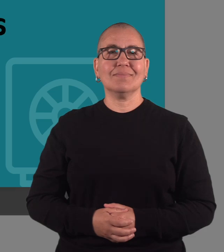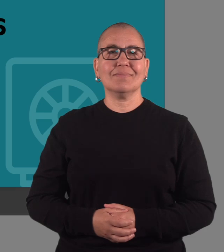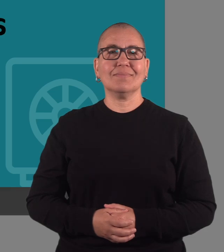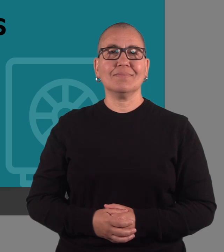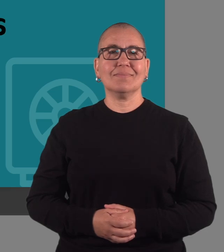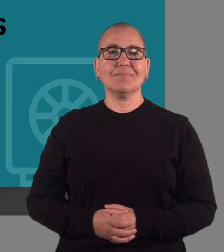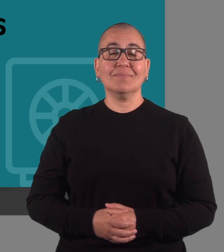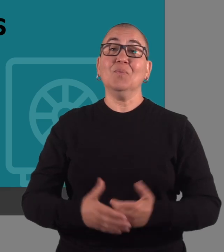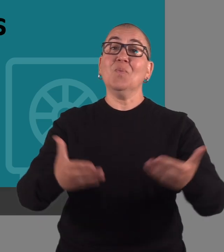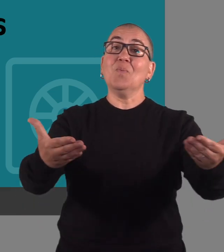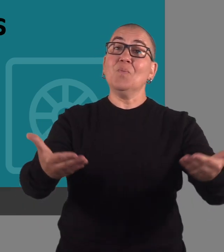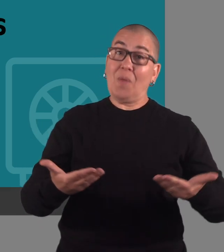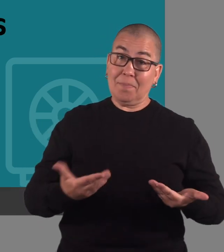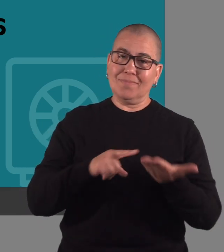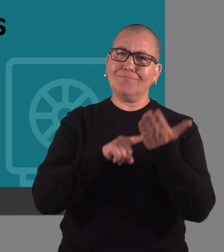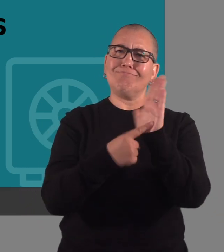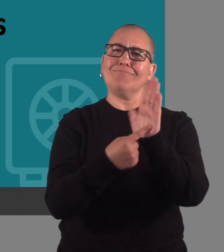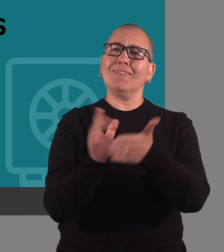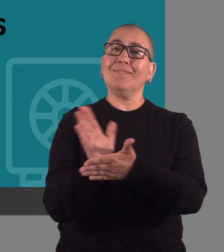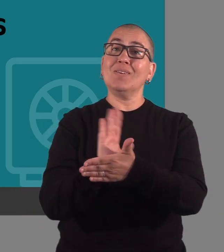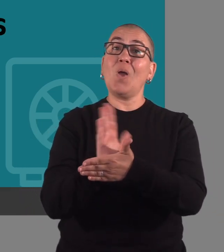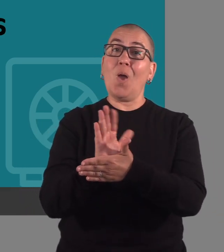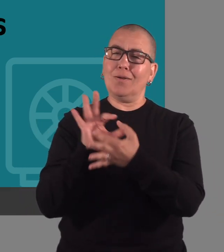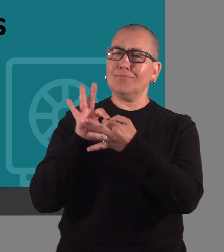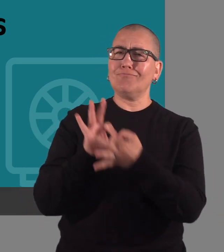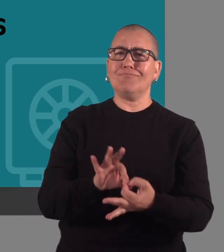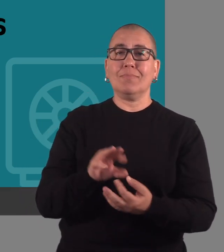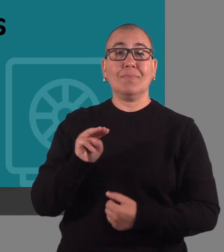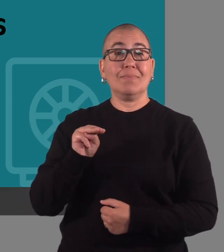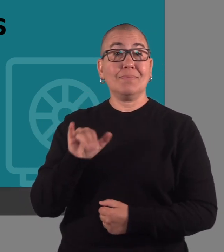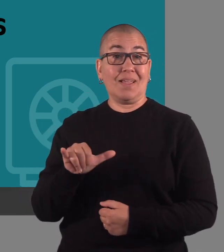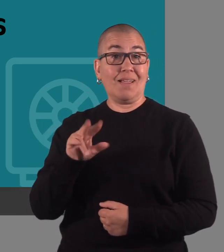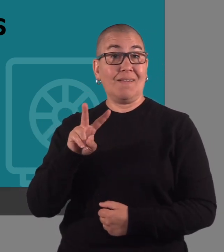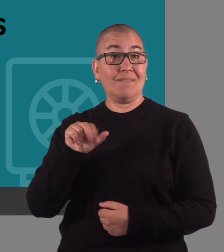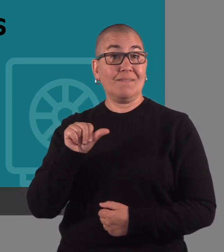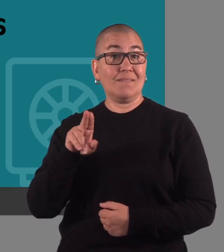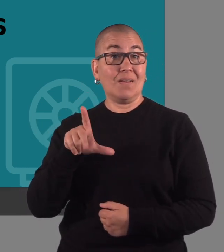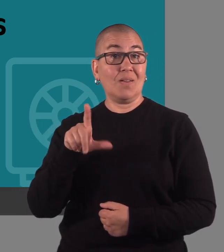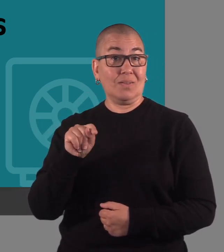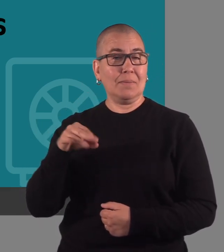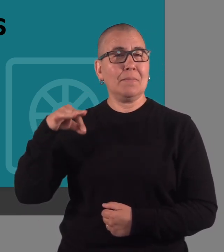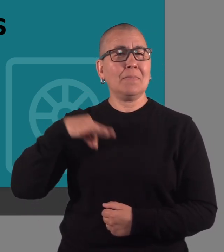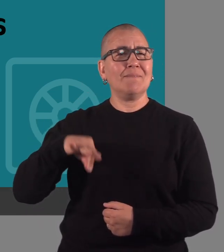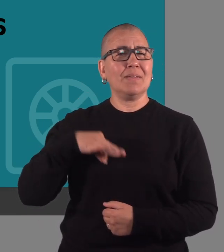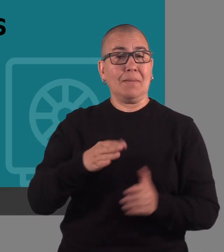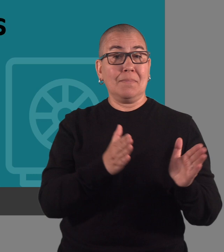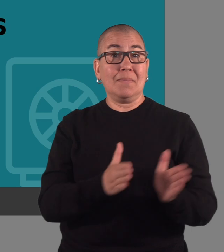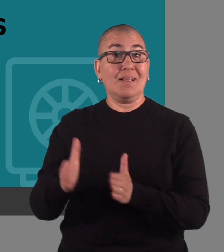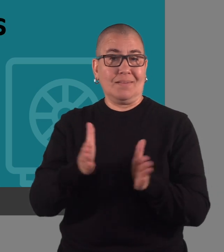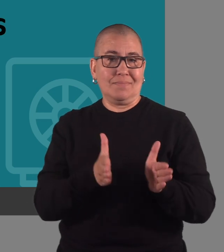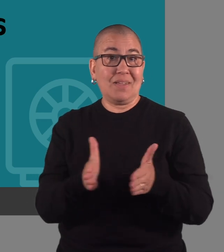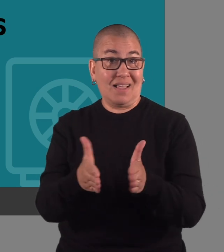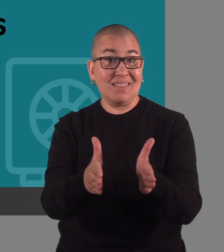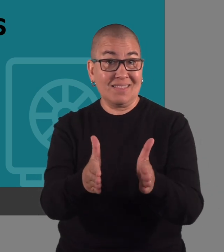Welcome to a how to video on My Vault's benefits planning path.